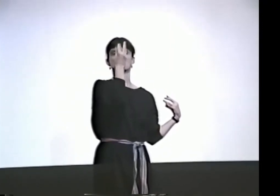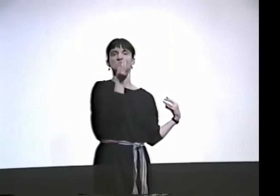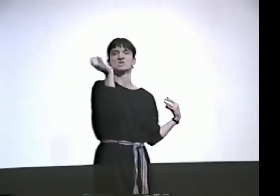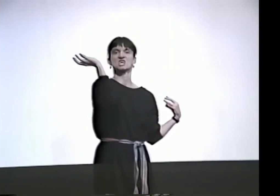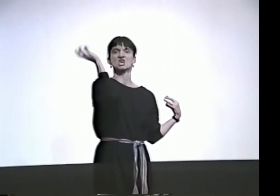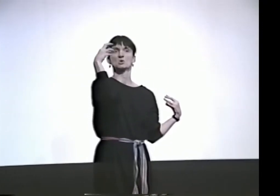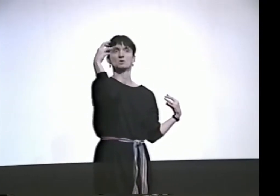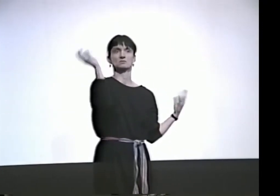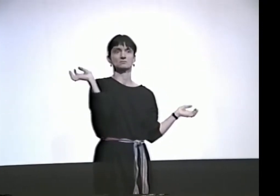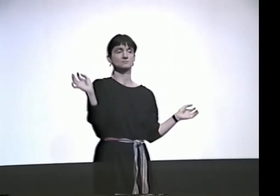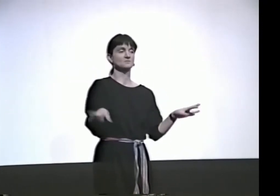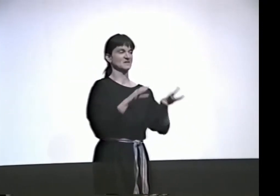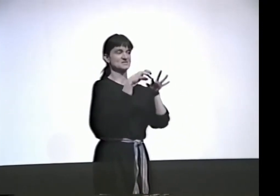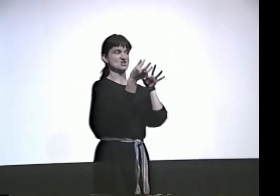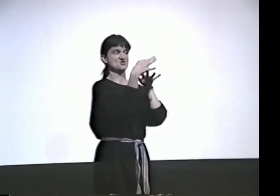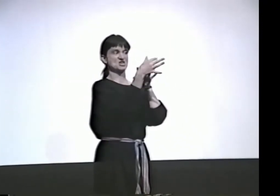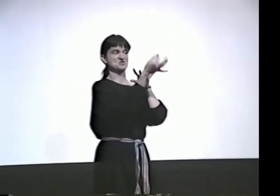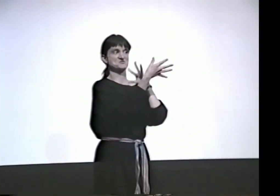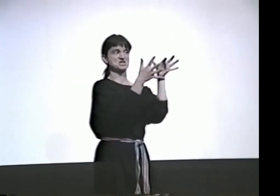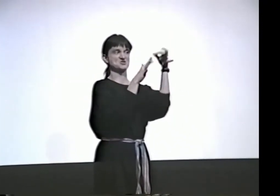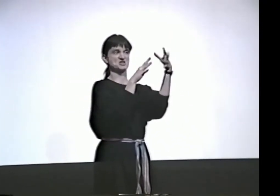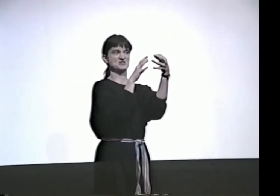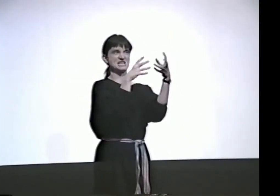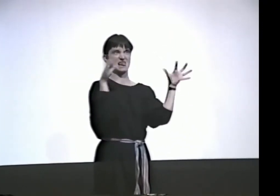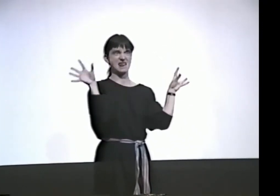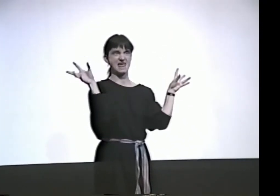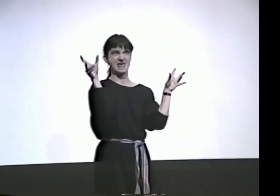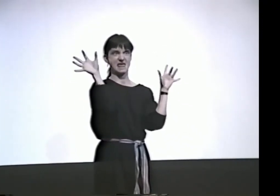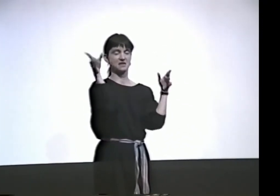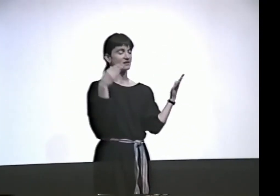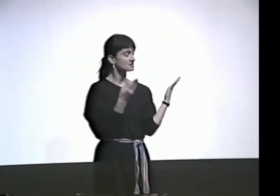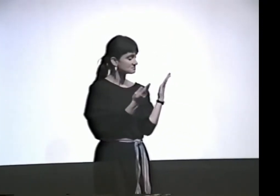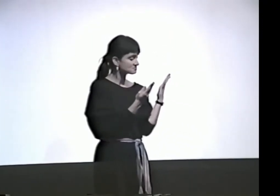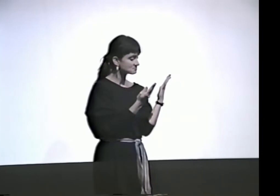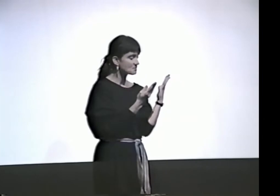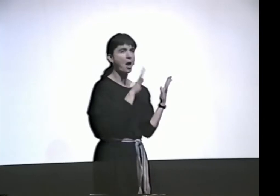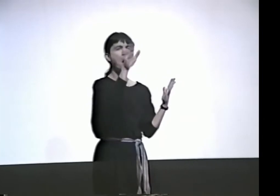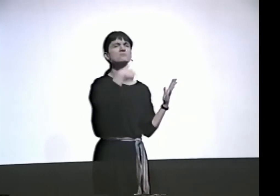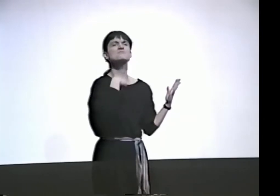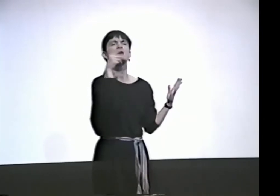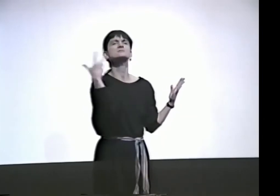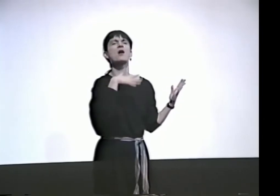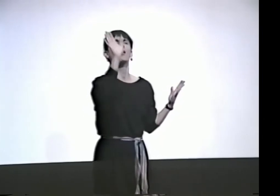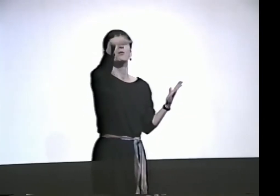GREEN FACE AND A GREEN, LONG NOSE WITH A WART ON IT AND FINGERNAILS LIKE CLAWS.